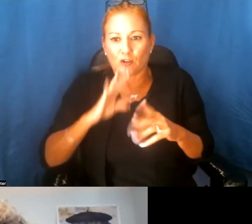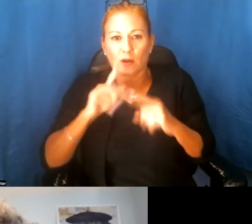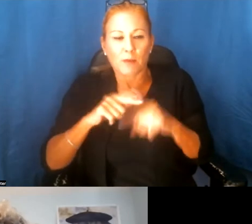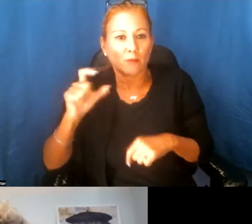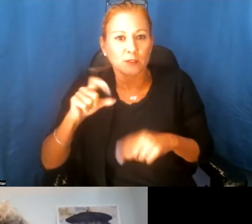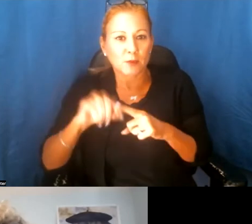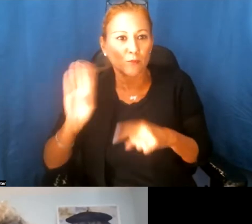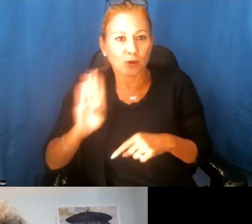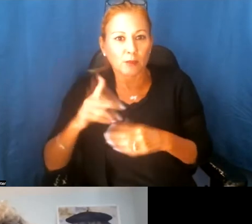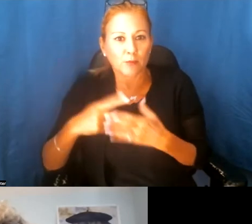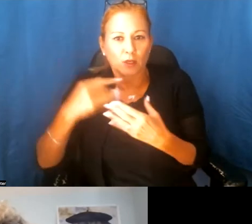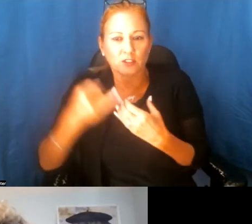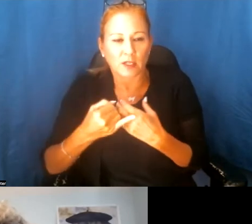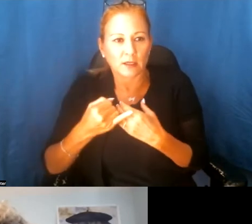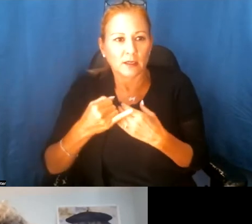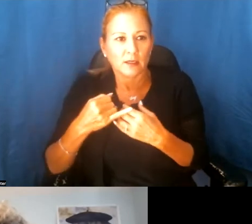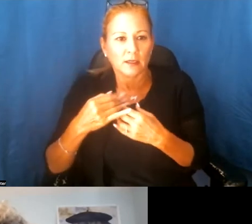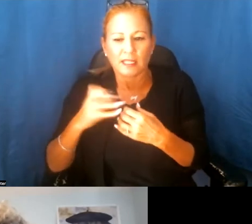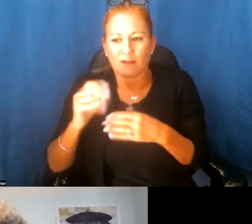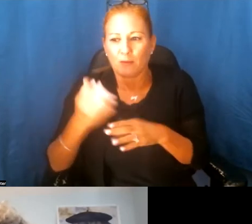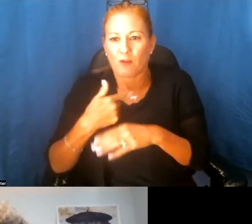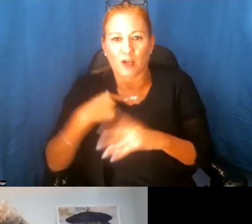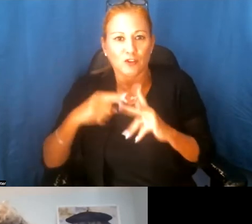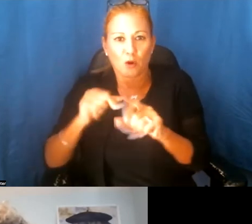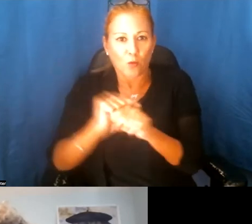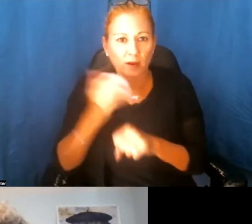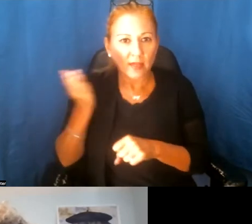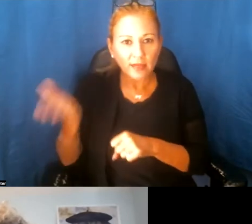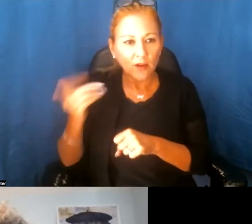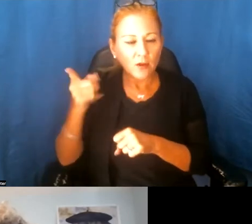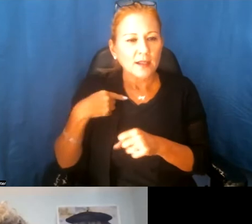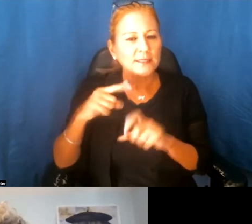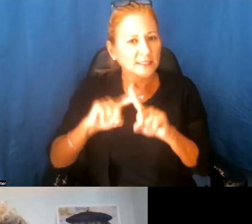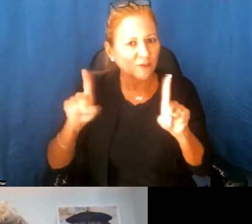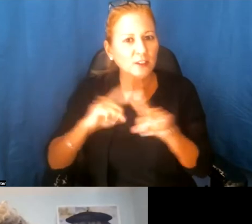project, I know before I even started working there there were always these programs on,